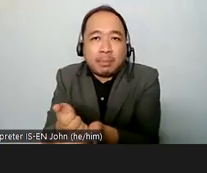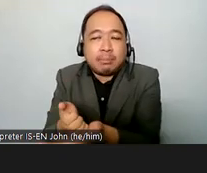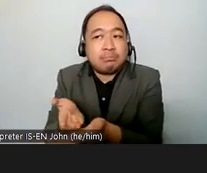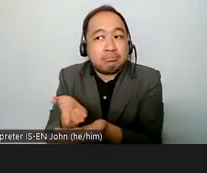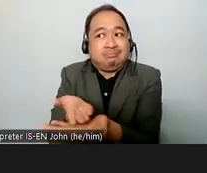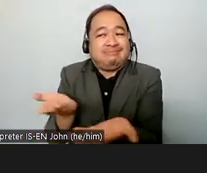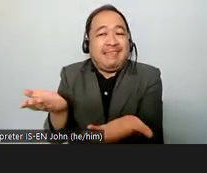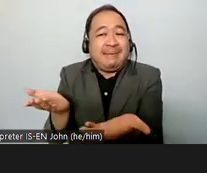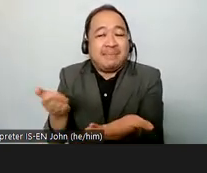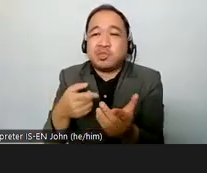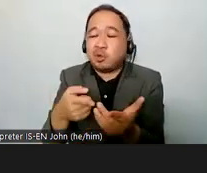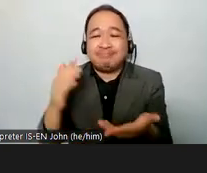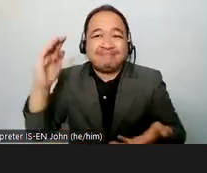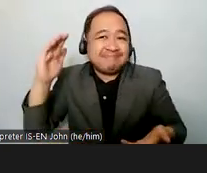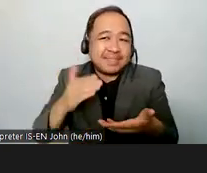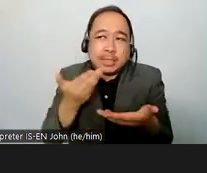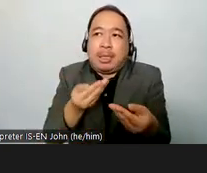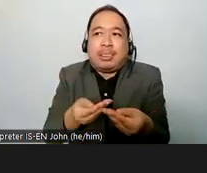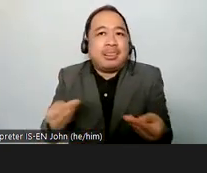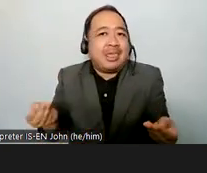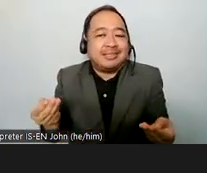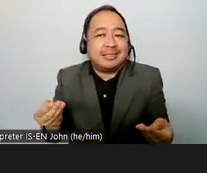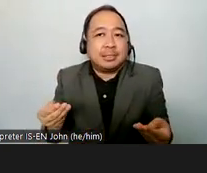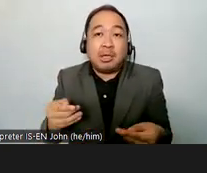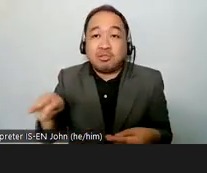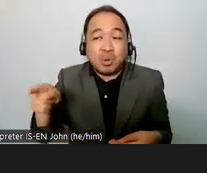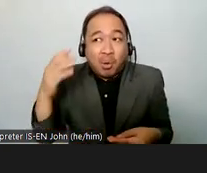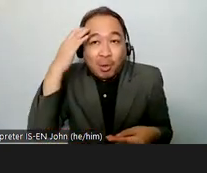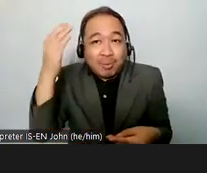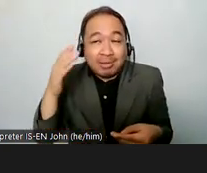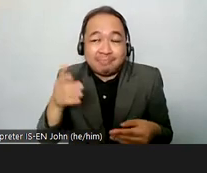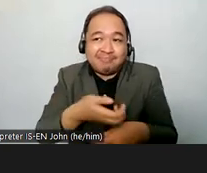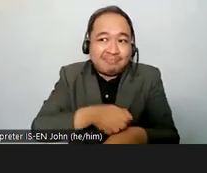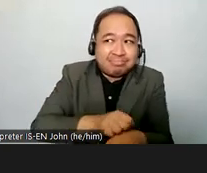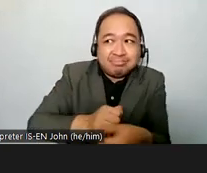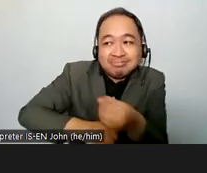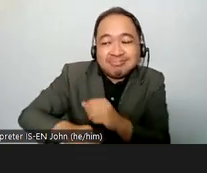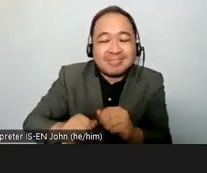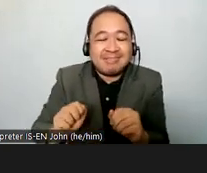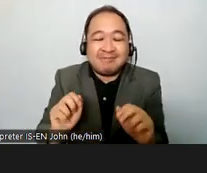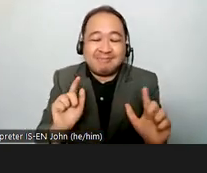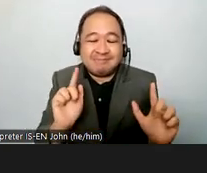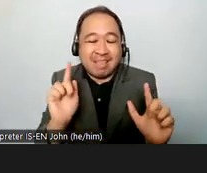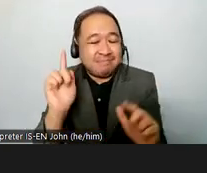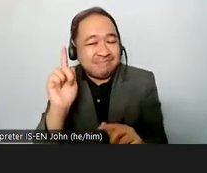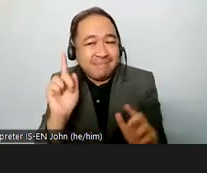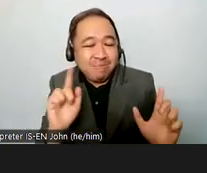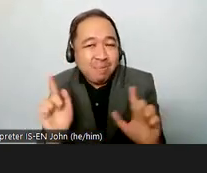and they're not prepared uh in consequence everything all of this provokes that from the